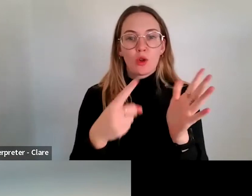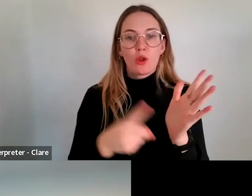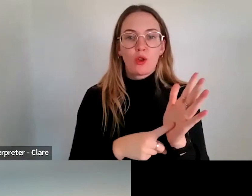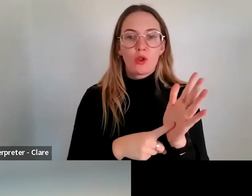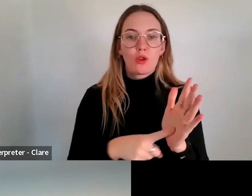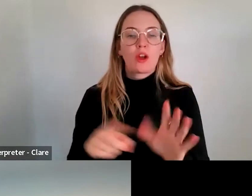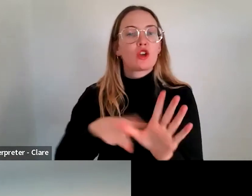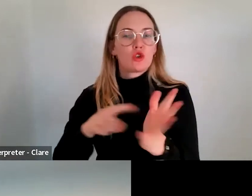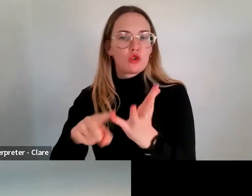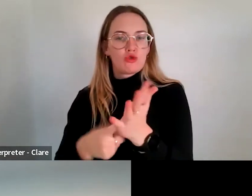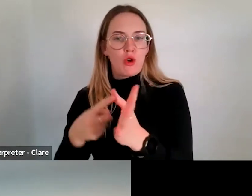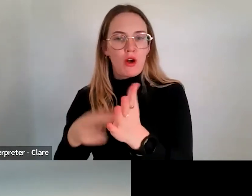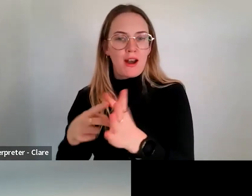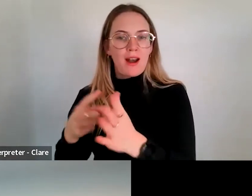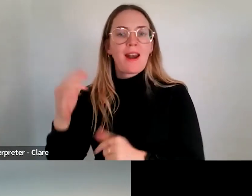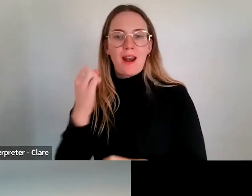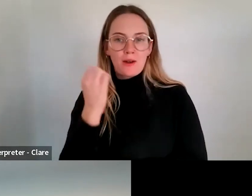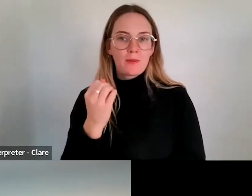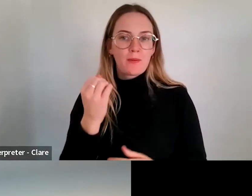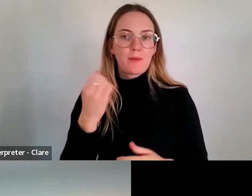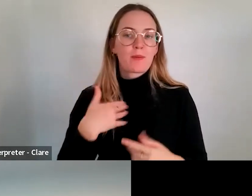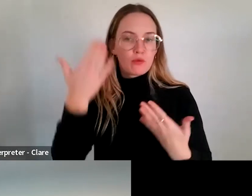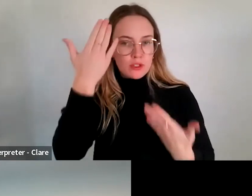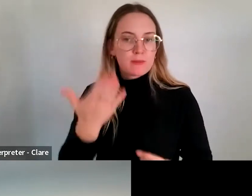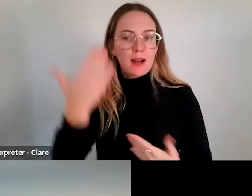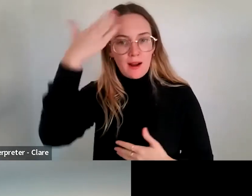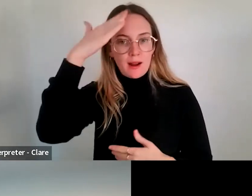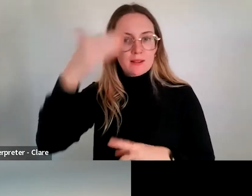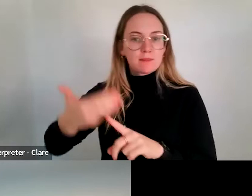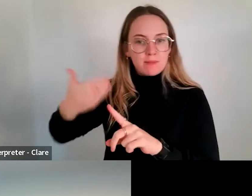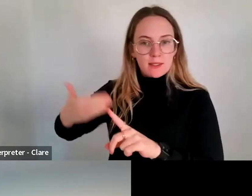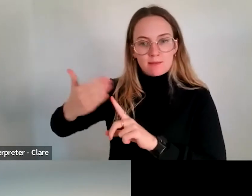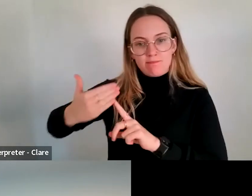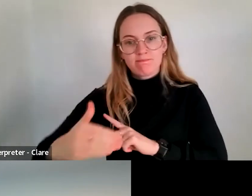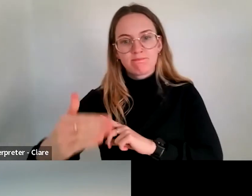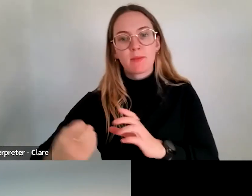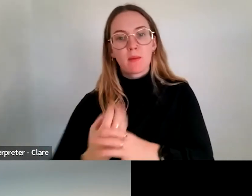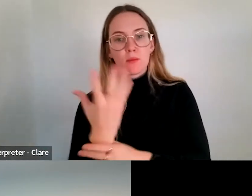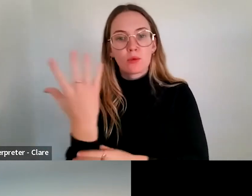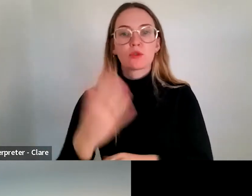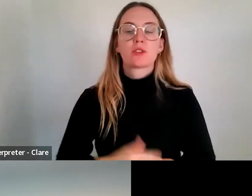the Eora Nation, and I pay my respects to elders past, present and emerging,